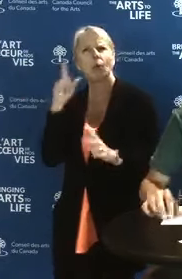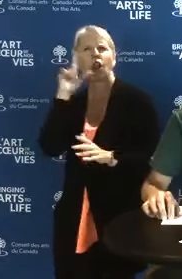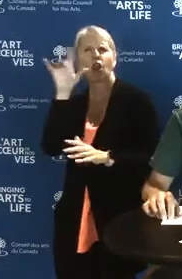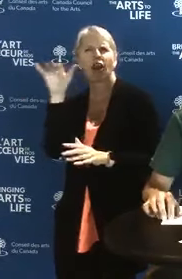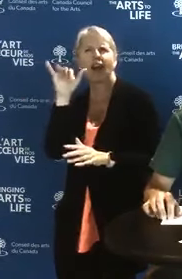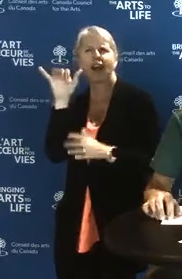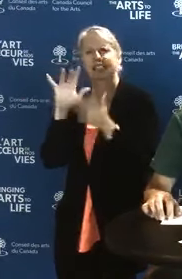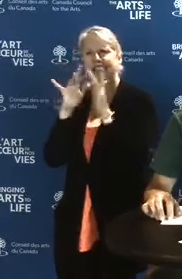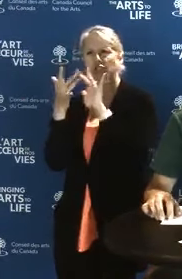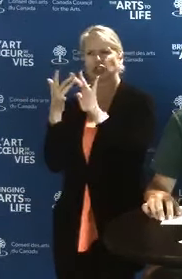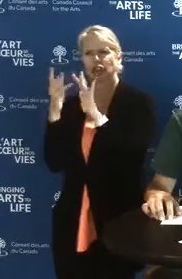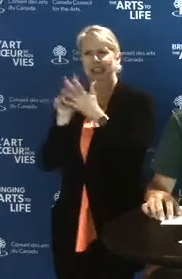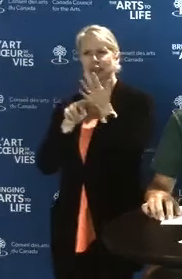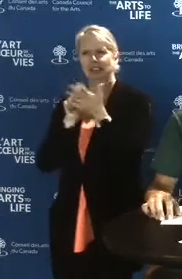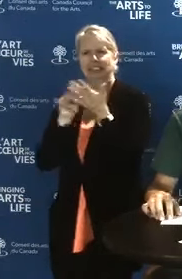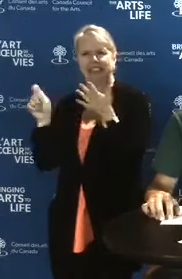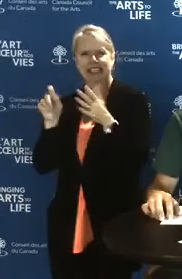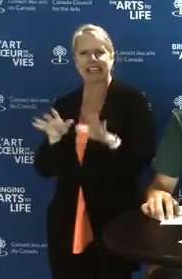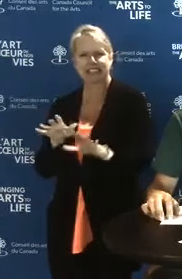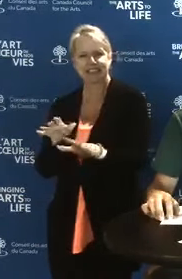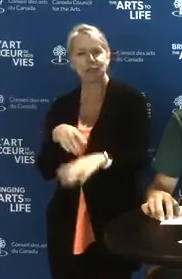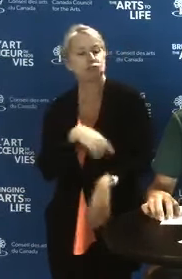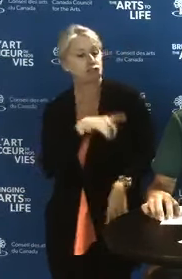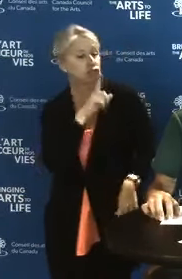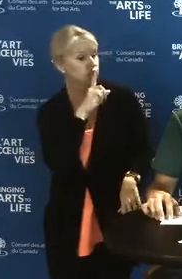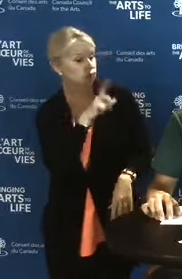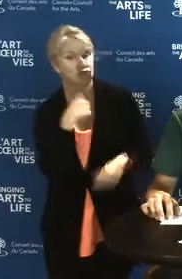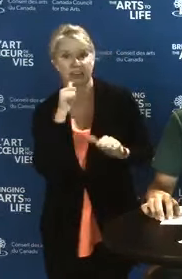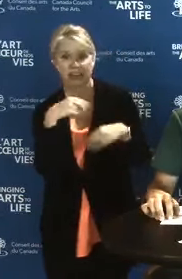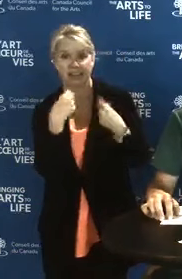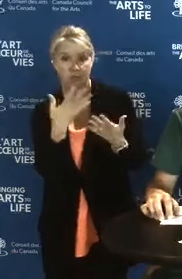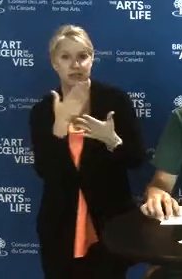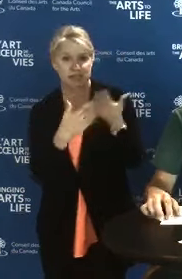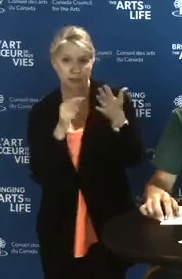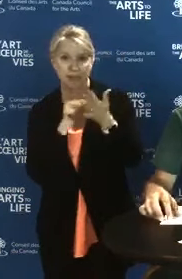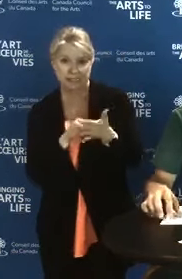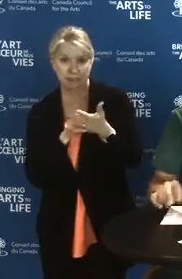Sure. So here are some concrete examples that I can quickly share with you.